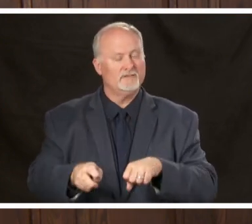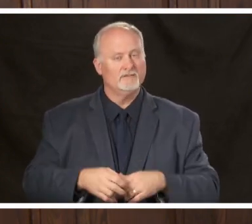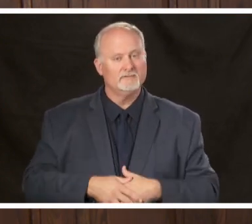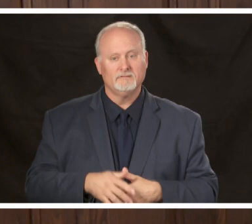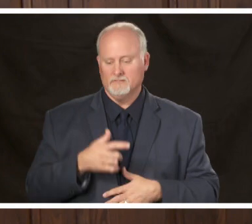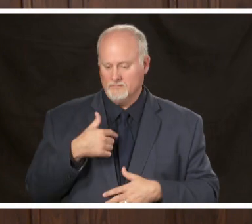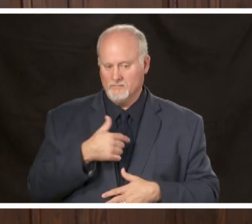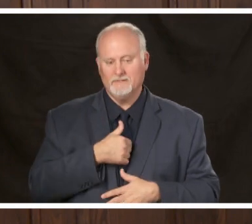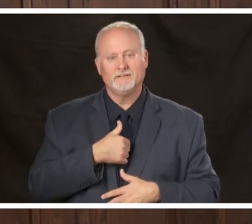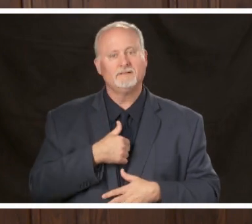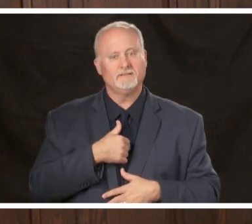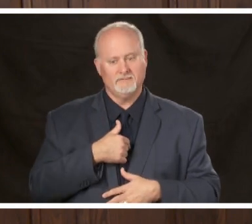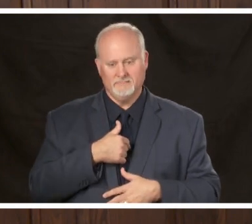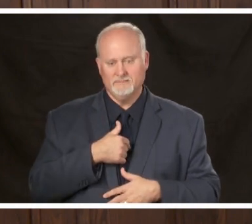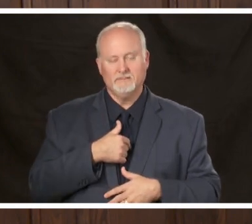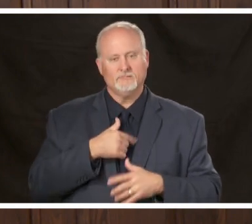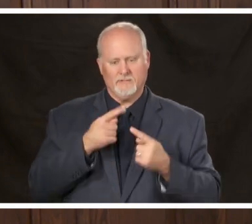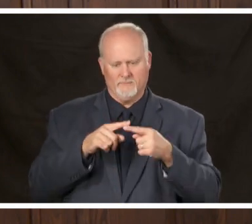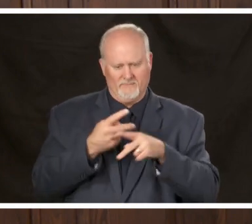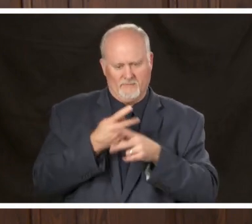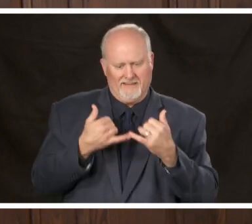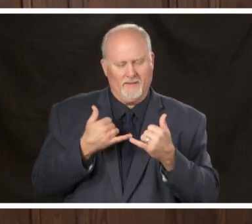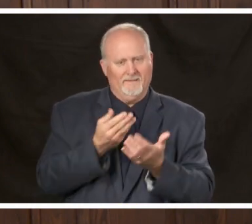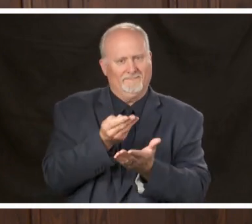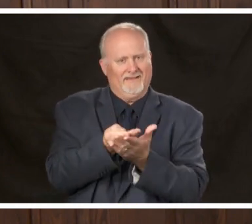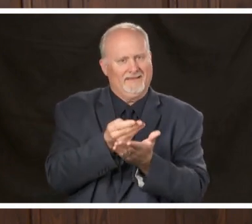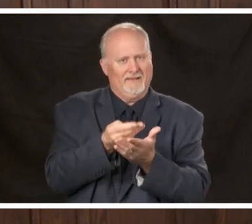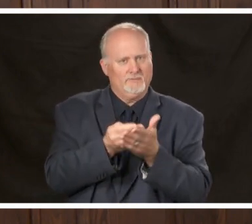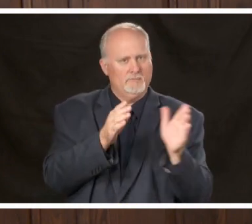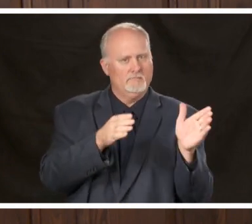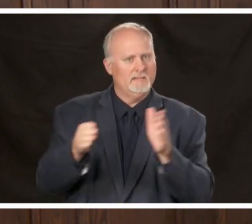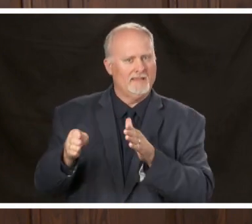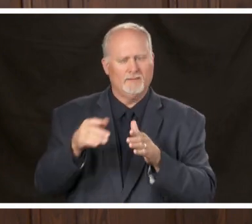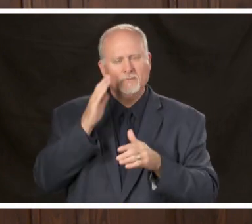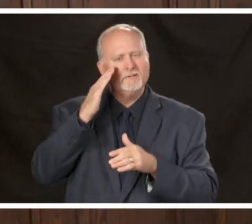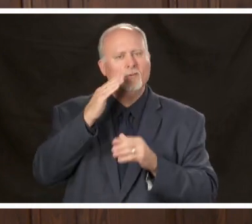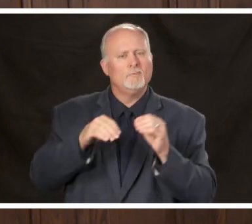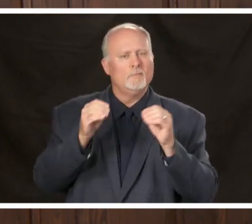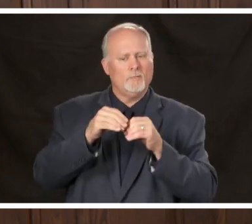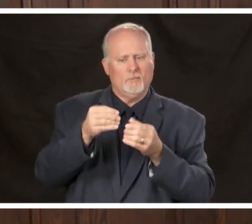putting a financial plan together we'll know more in the next few weeks exactly